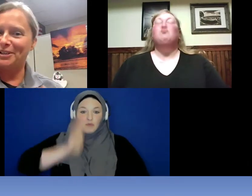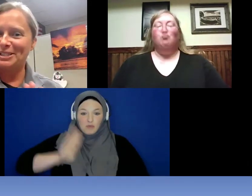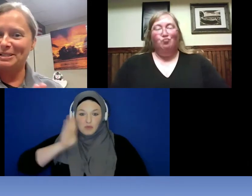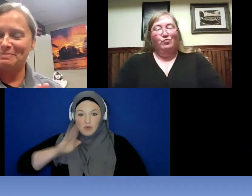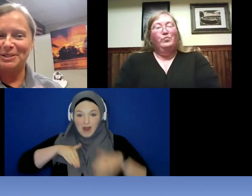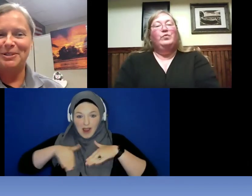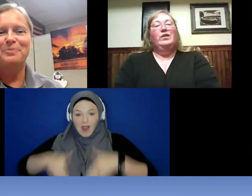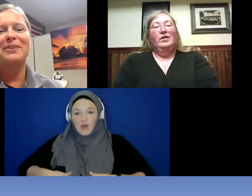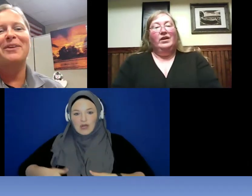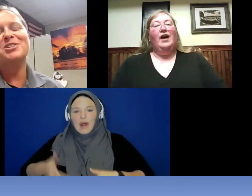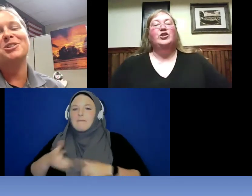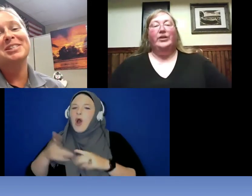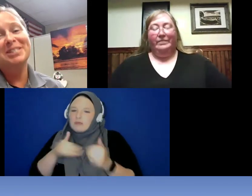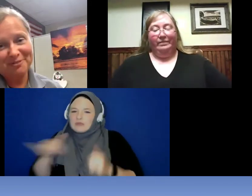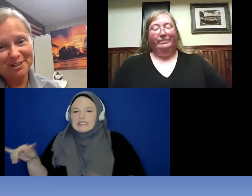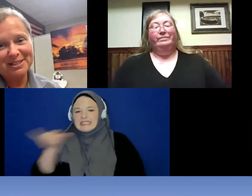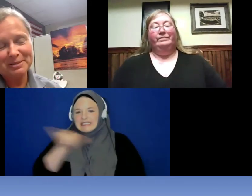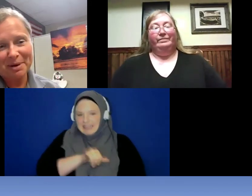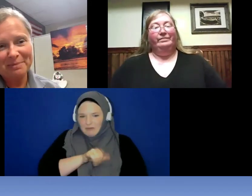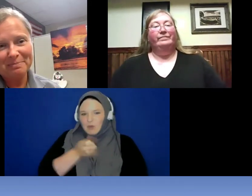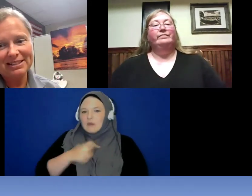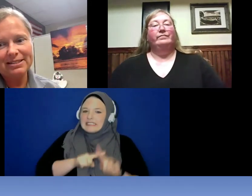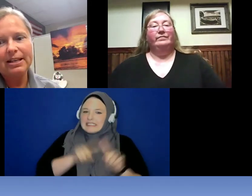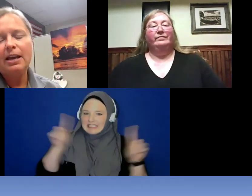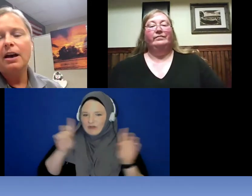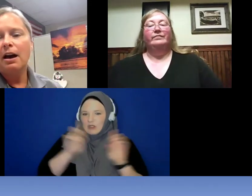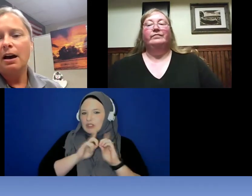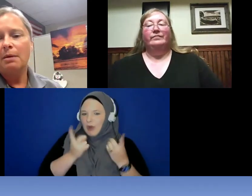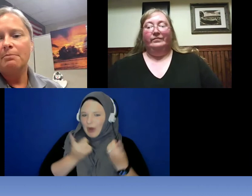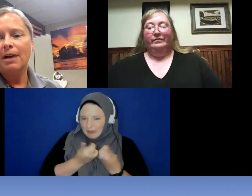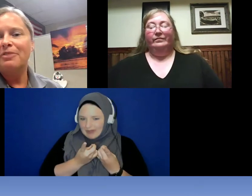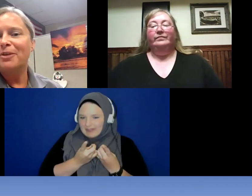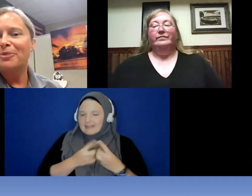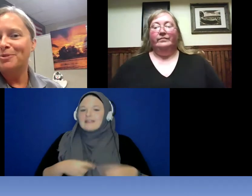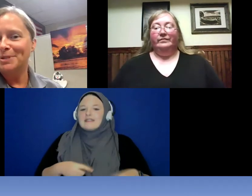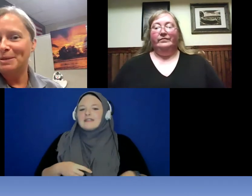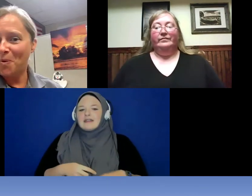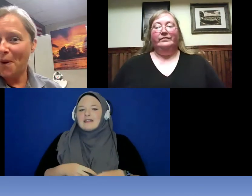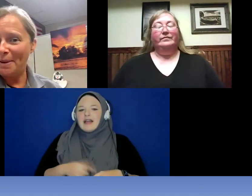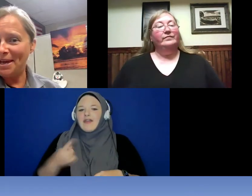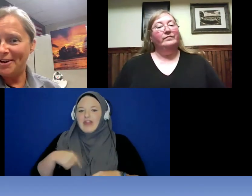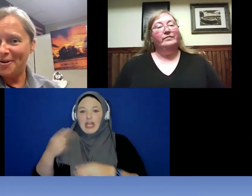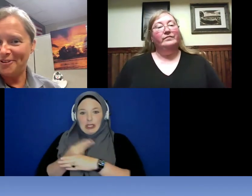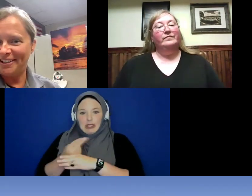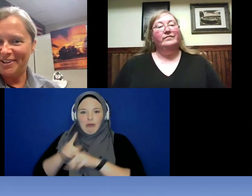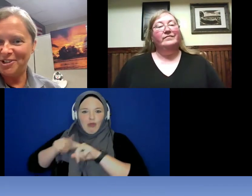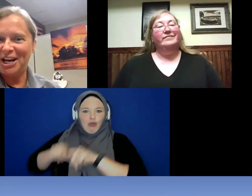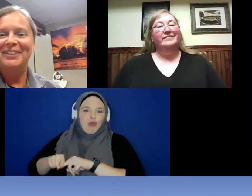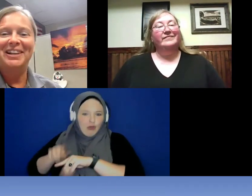similar we are actually different departments. I think they use him quite a bit over at our jail and